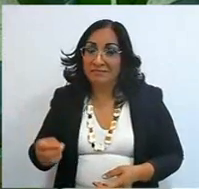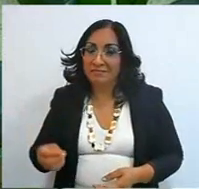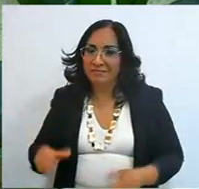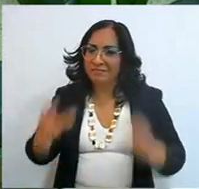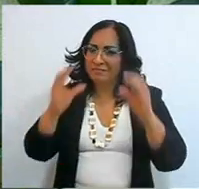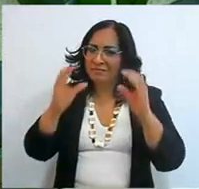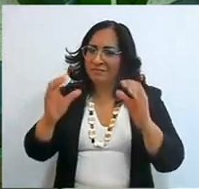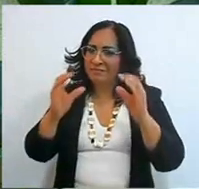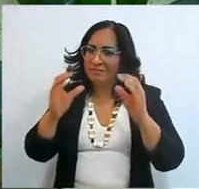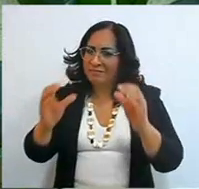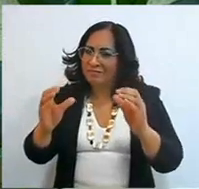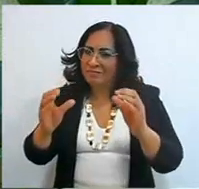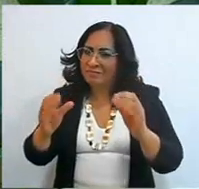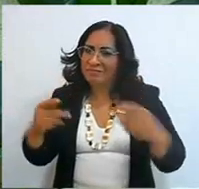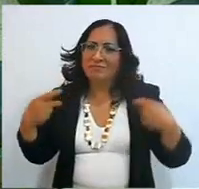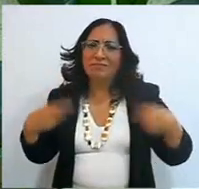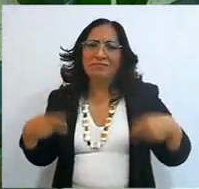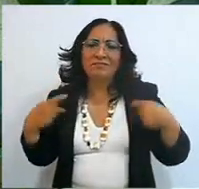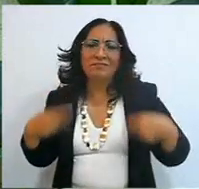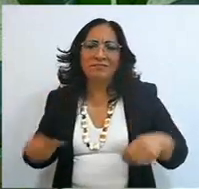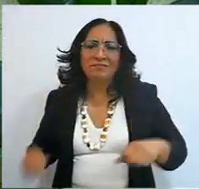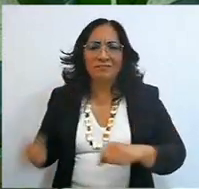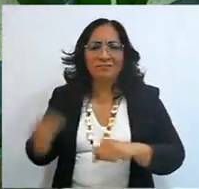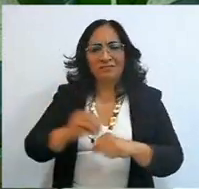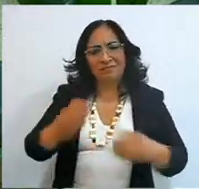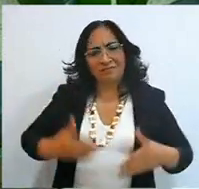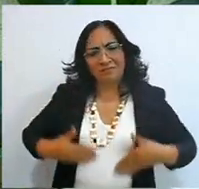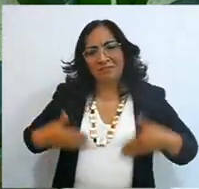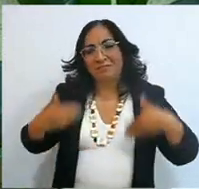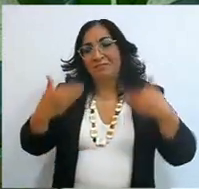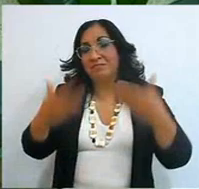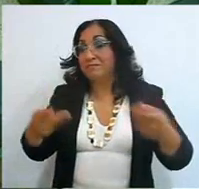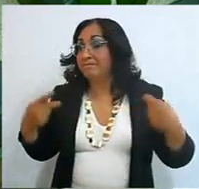we have to trust in God, it is the first thing we have to do,